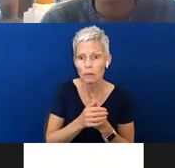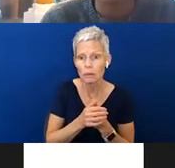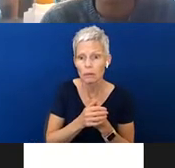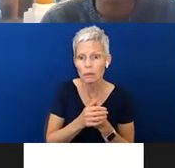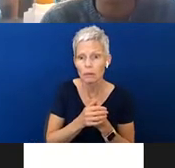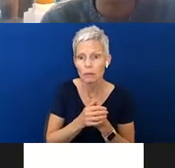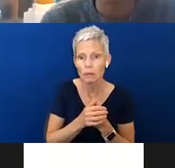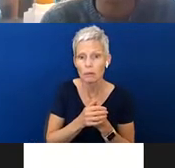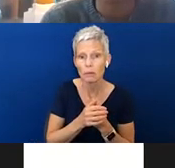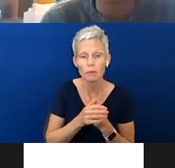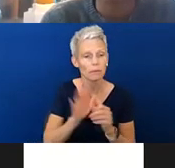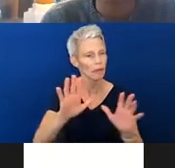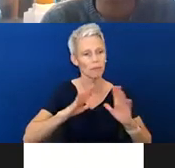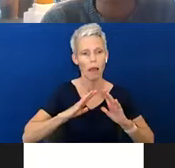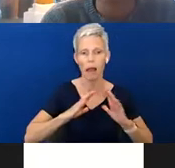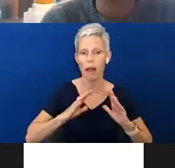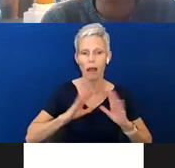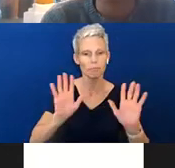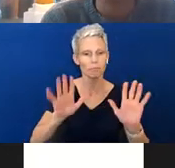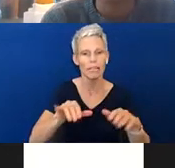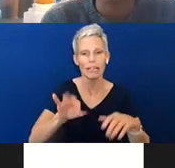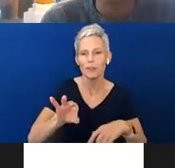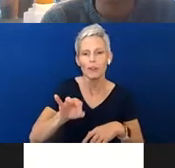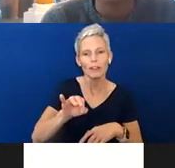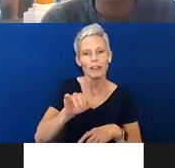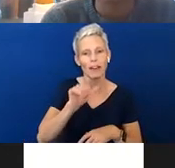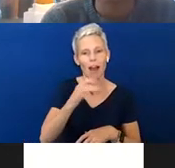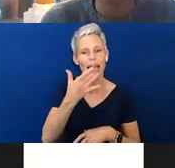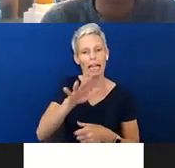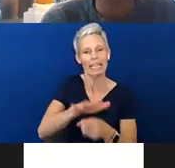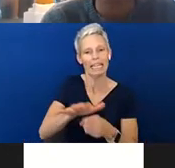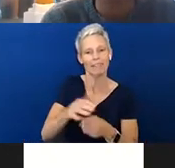That's okay. If you're not lucky enough to have a child like ours, we forgive you because you help